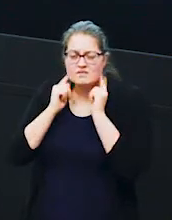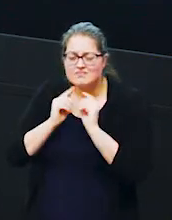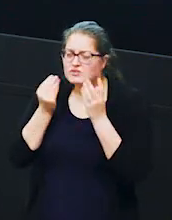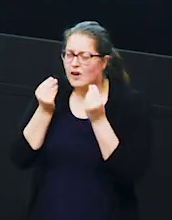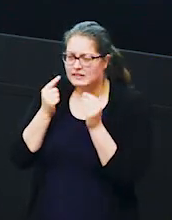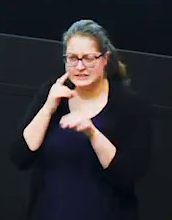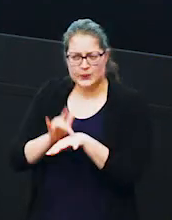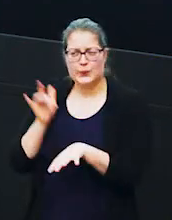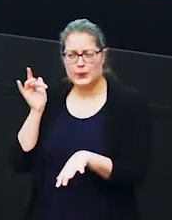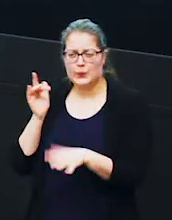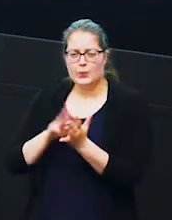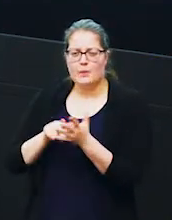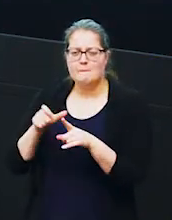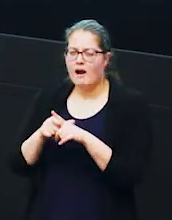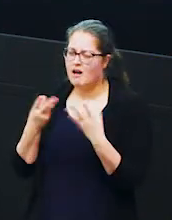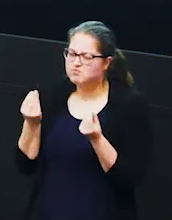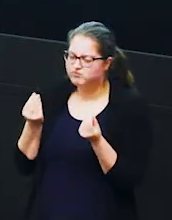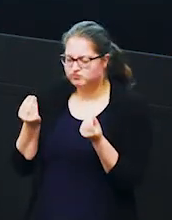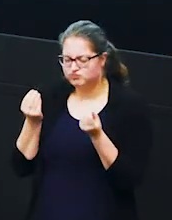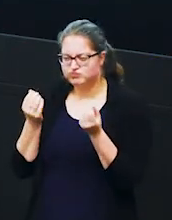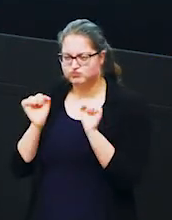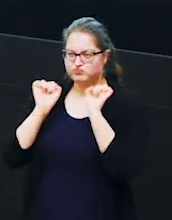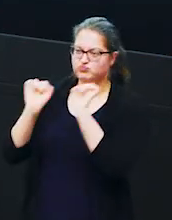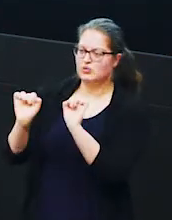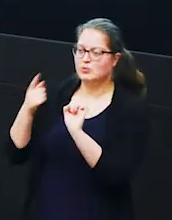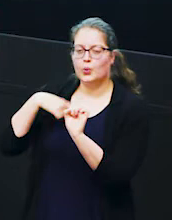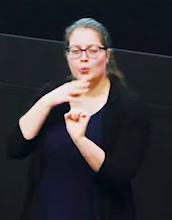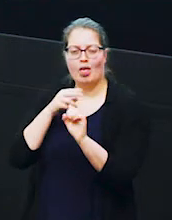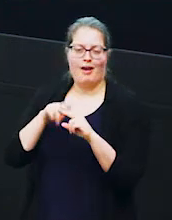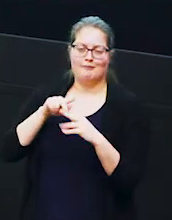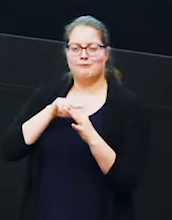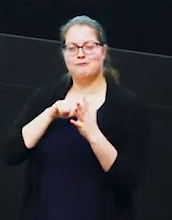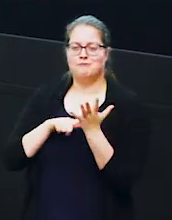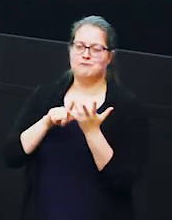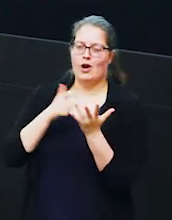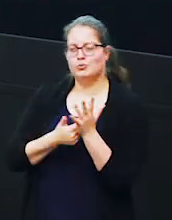mud is a good source of sunscreen we'd use factor 50 i think but the elephants just use the mud